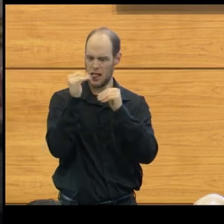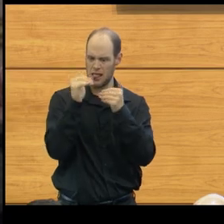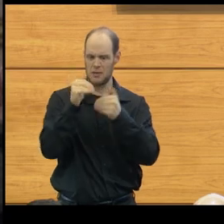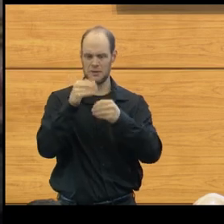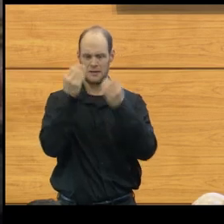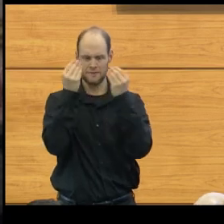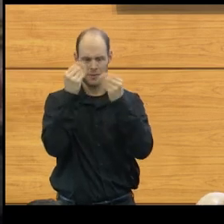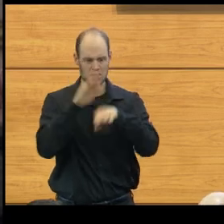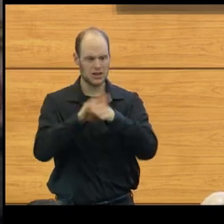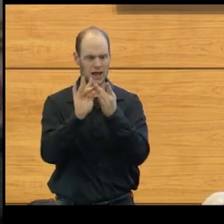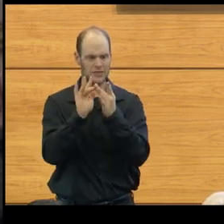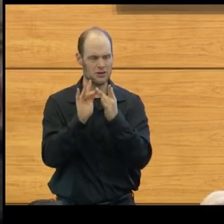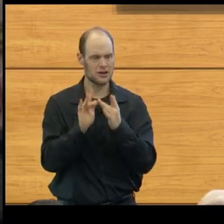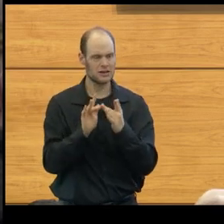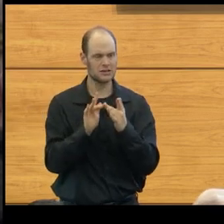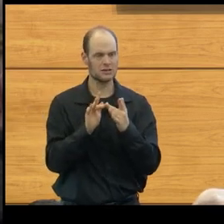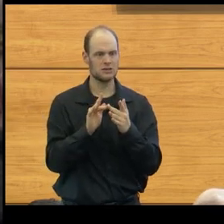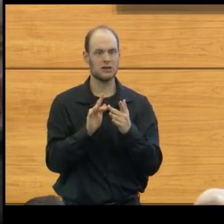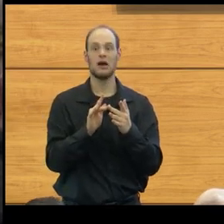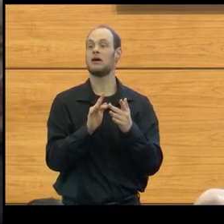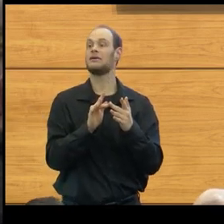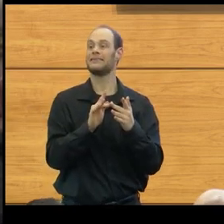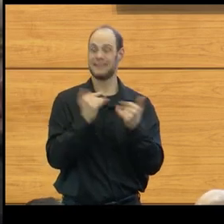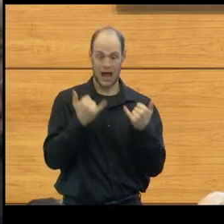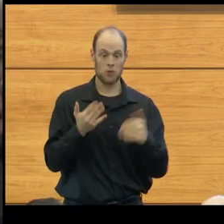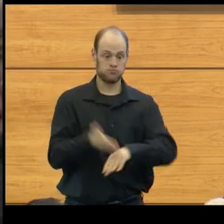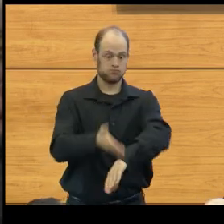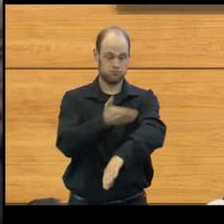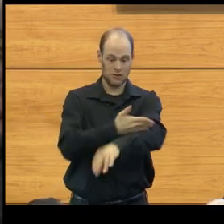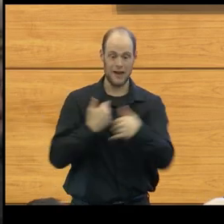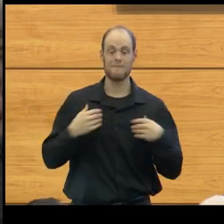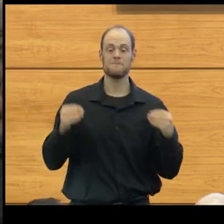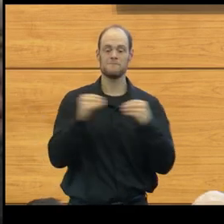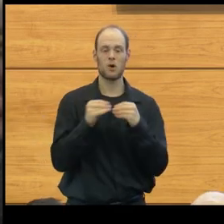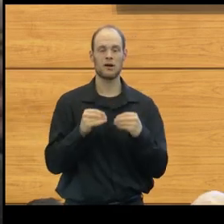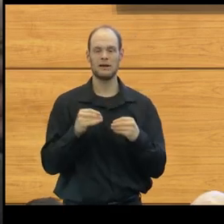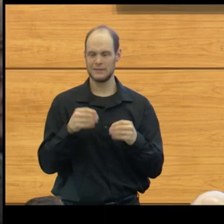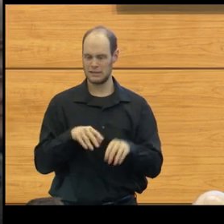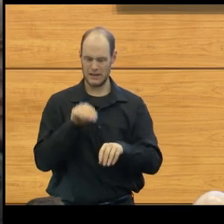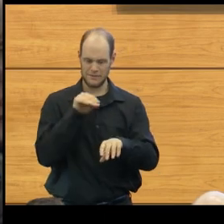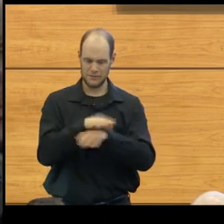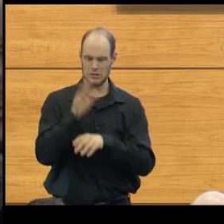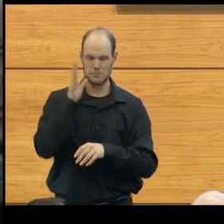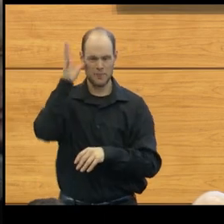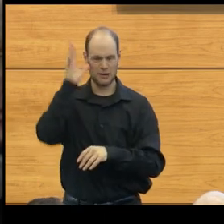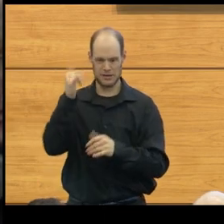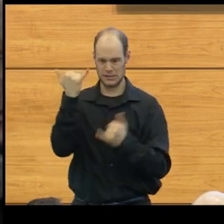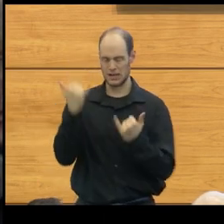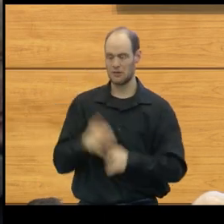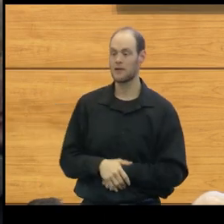And has that prompted more sort of out-of-the-box questions from parents and from public? Well, first of all, I always tell them,